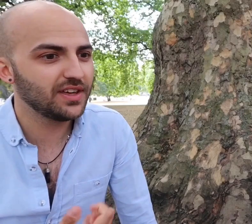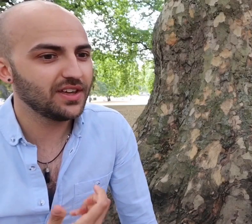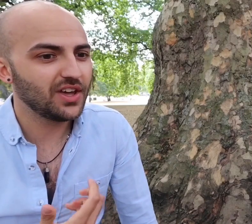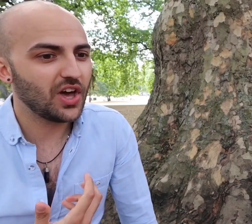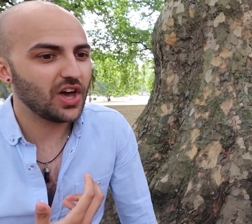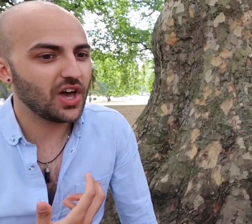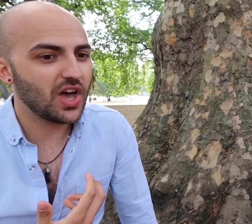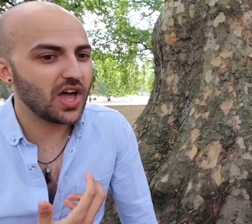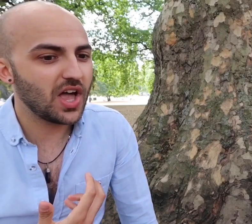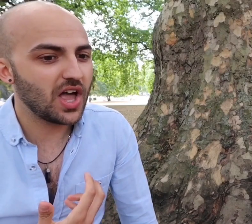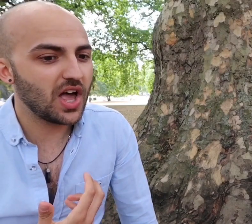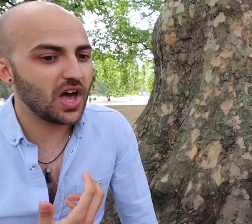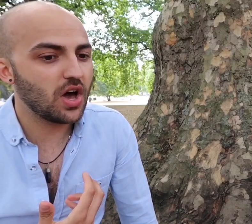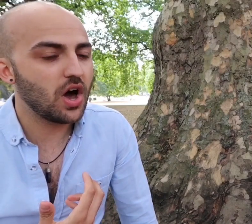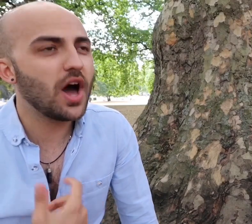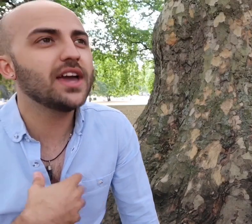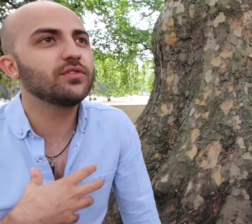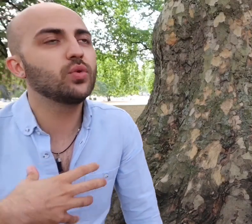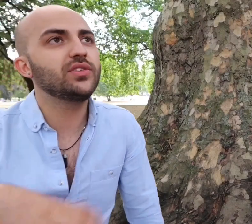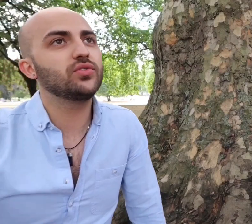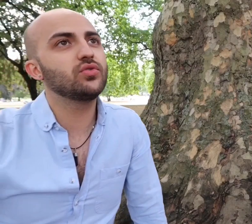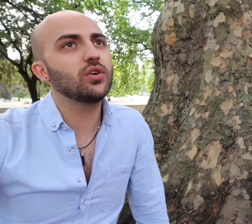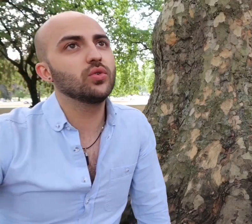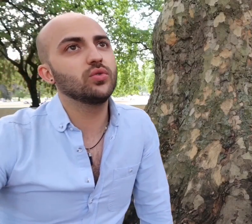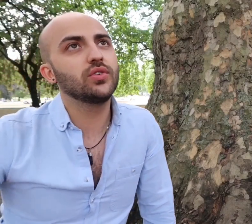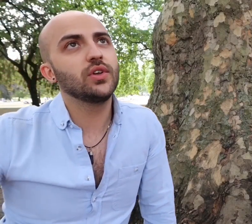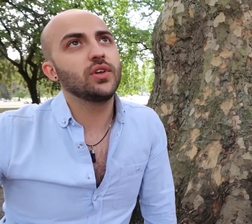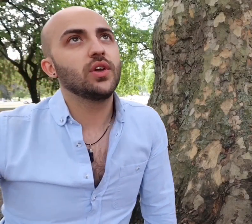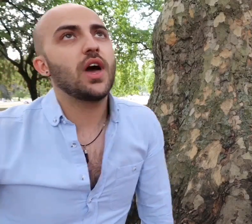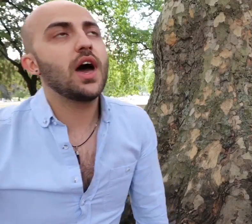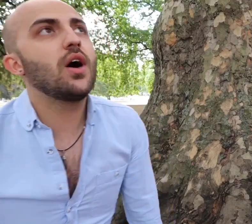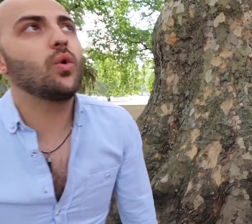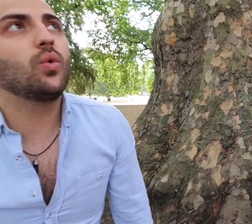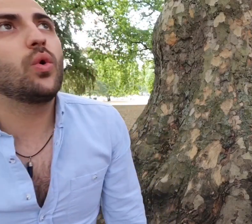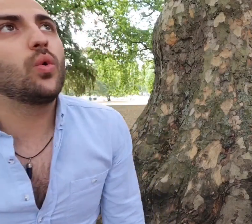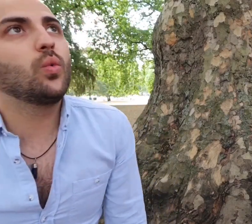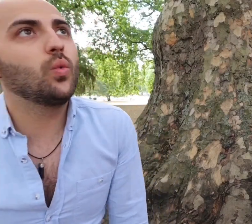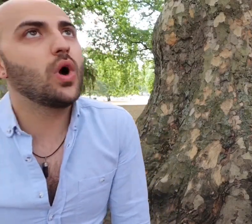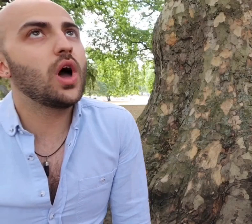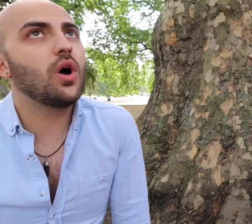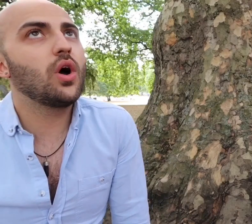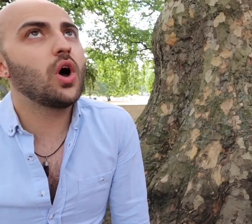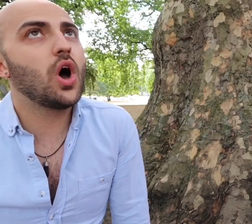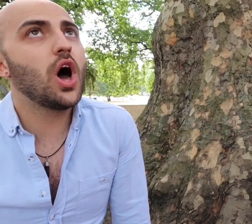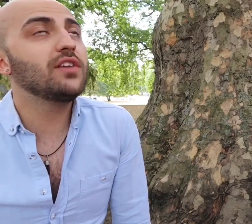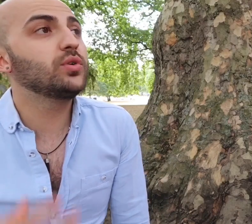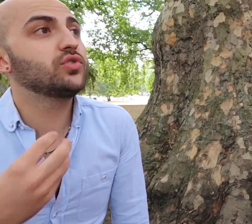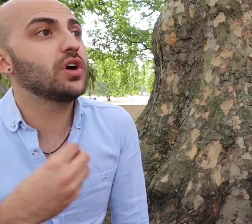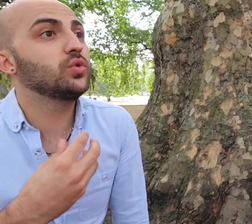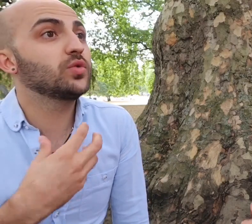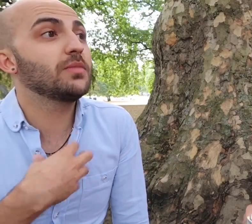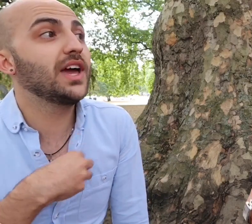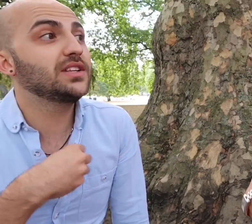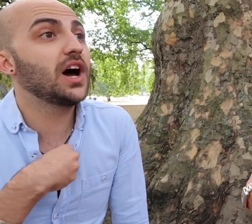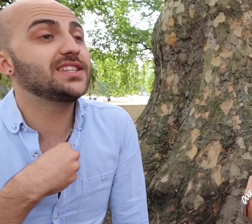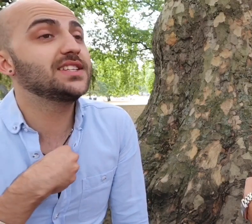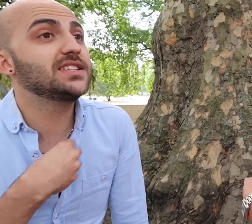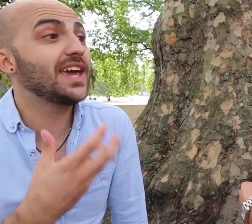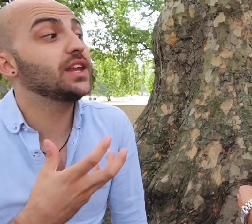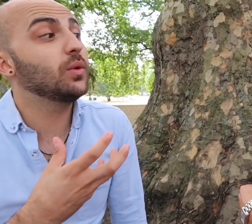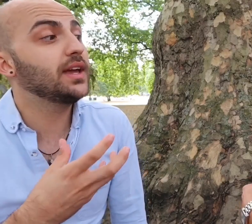I have always struggled I've always struggled with my identity anyway